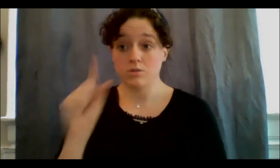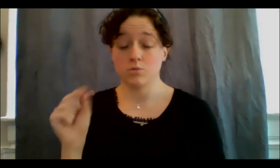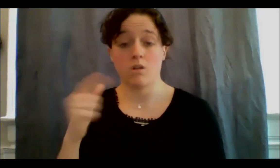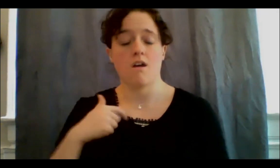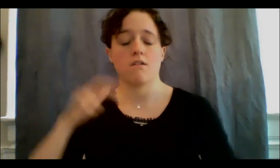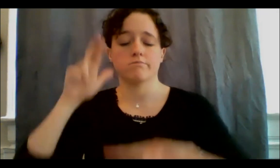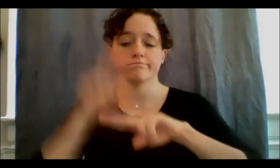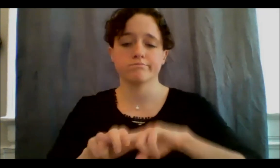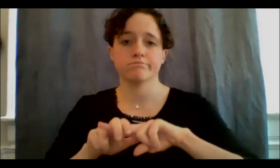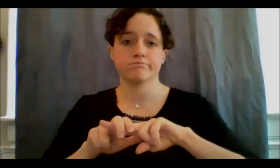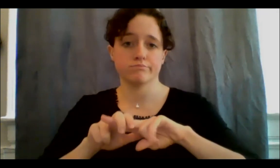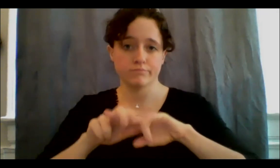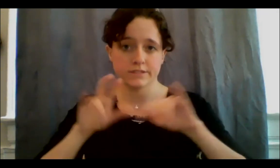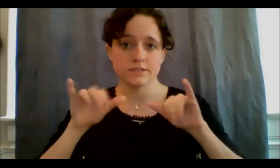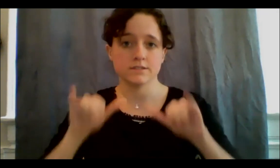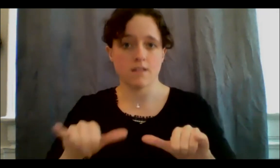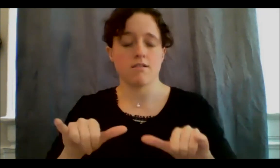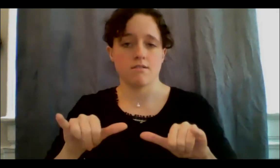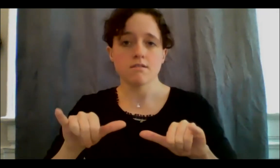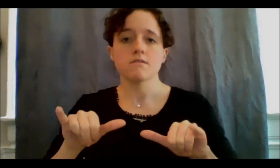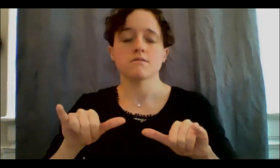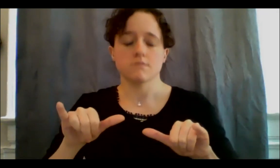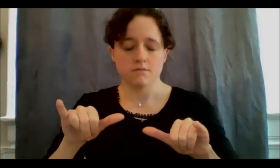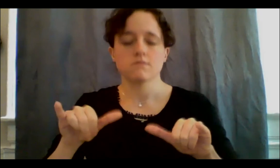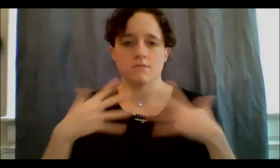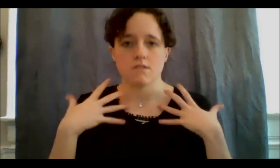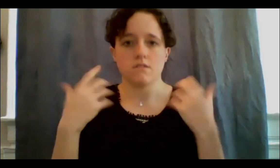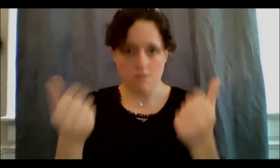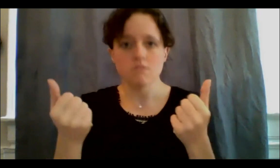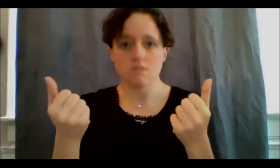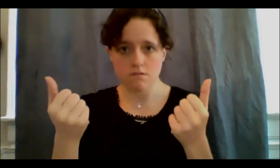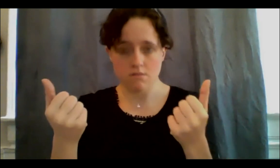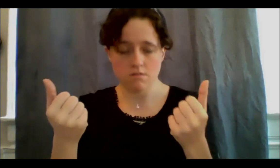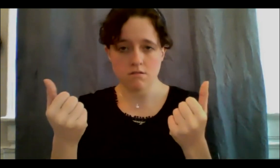position to move forward now, in 2021. And when we do come out of this, I'll have